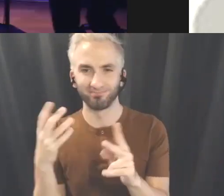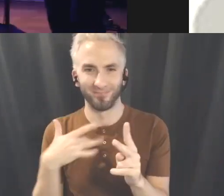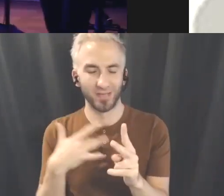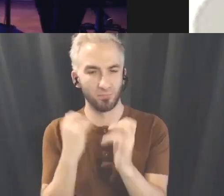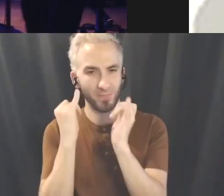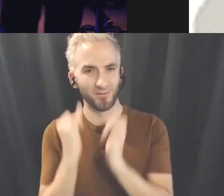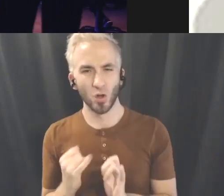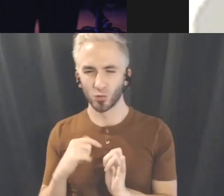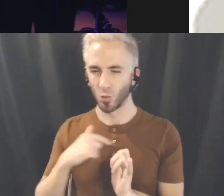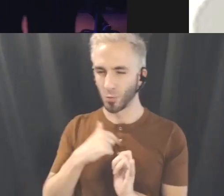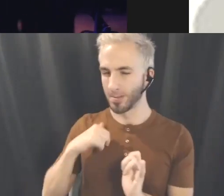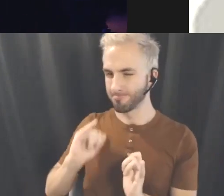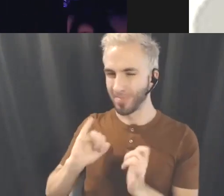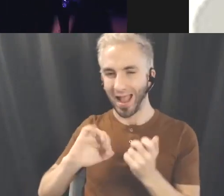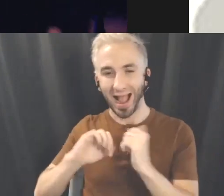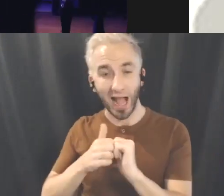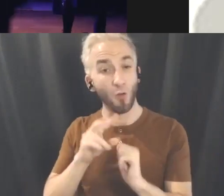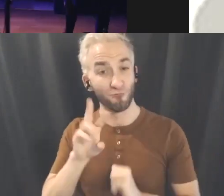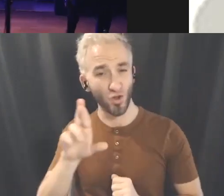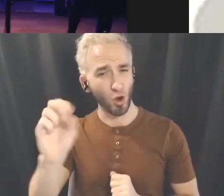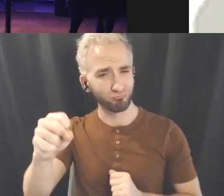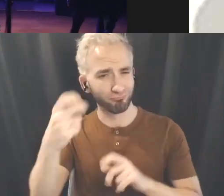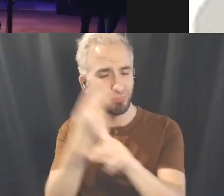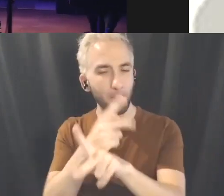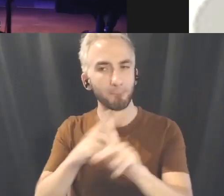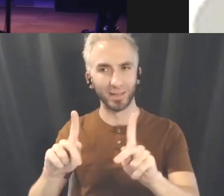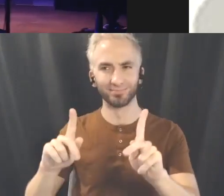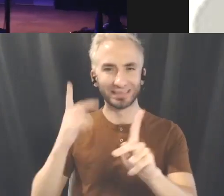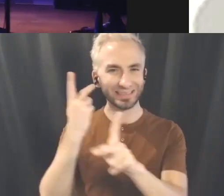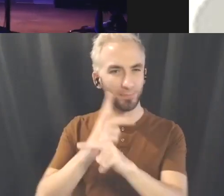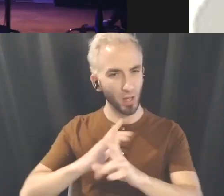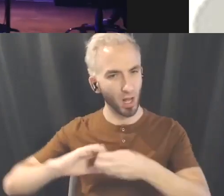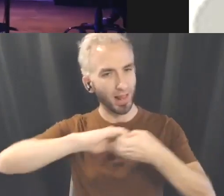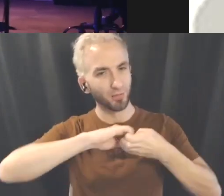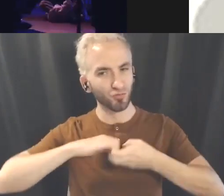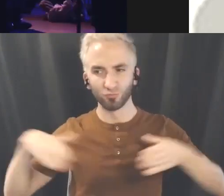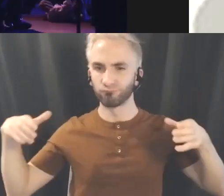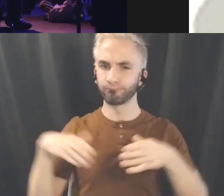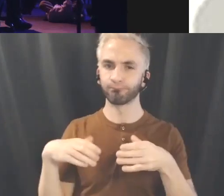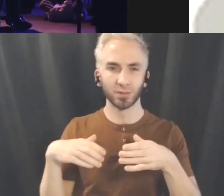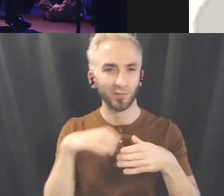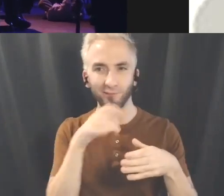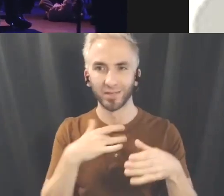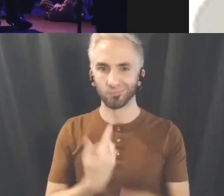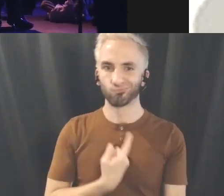of explore the social aspects of how we can all be in a space but also view a VR piece